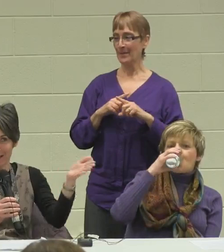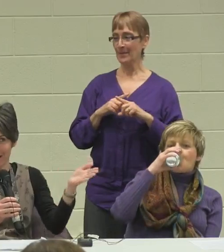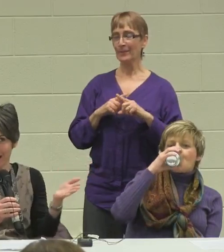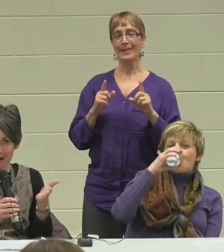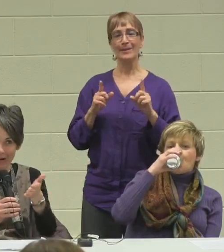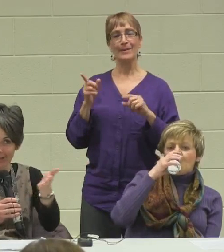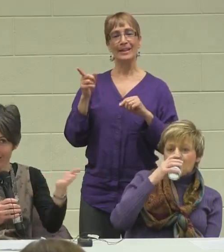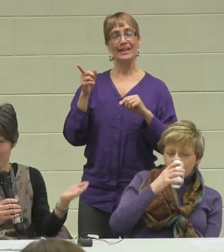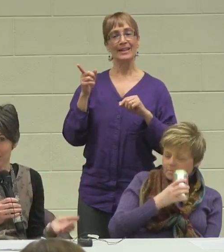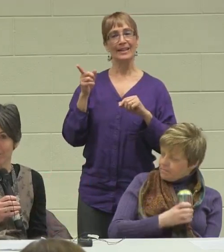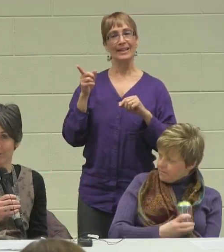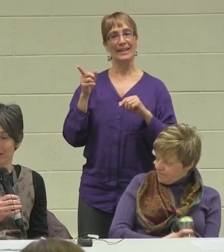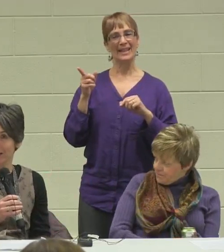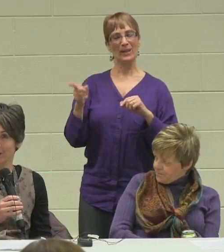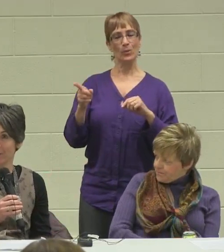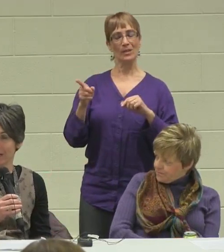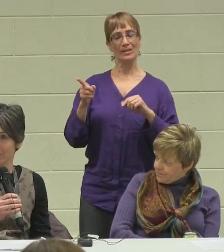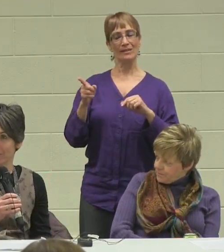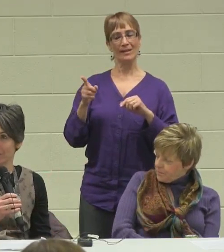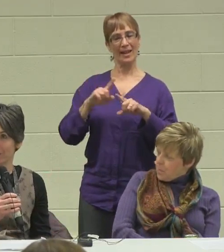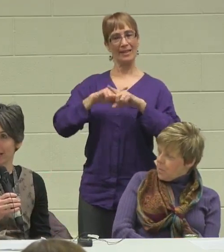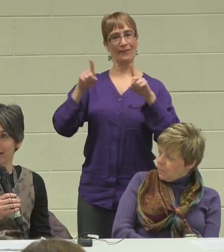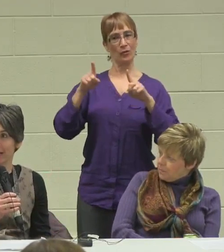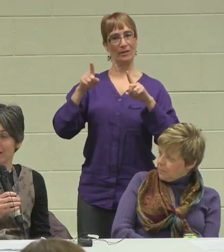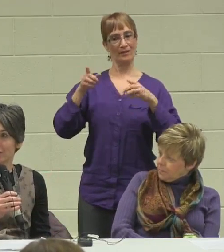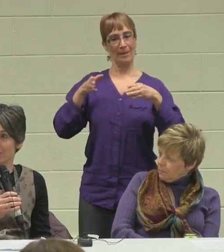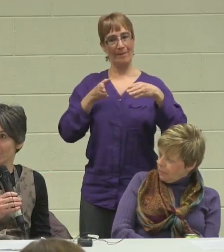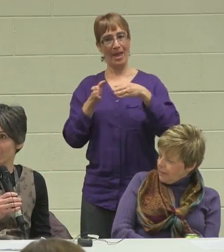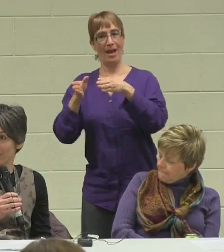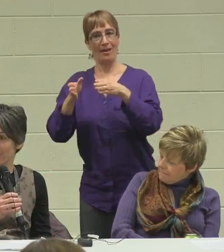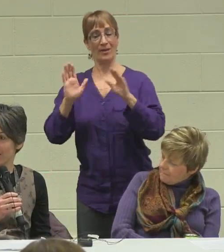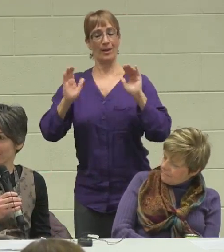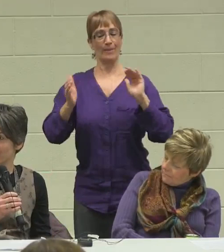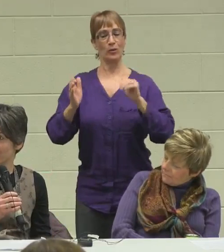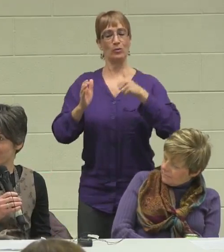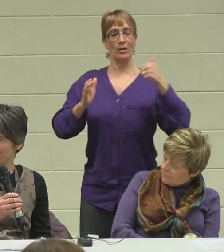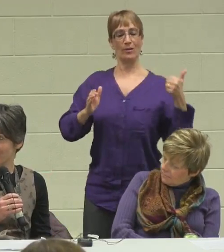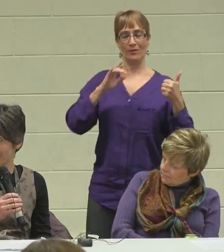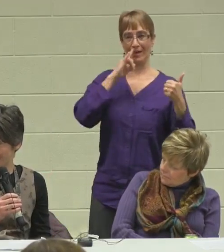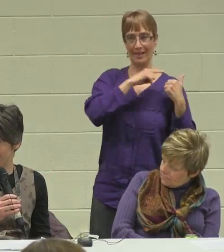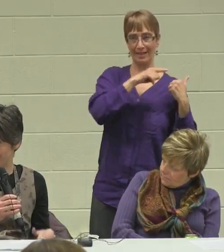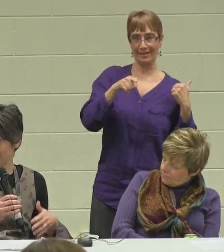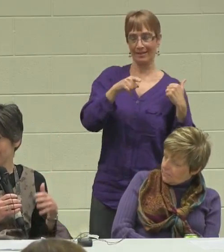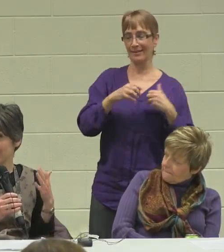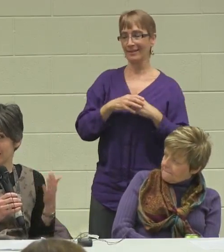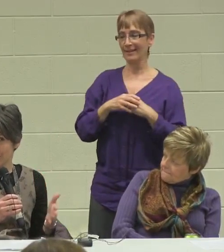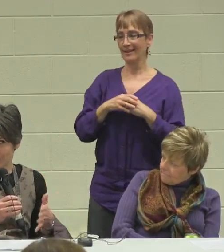than all his peers, and I didn't know what that was going to look like. So his Special Ed teachers